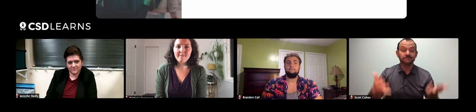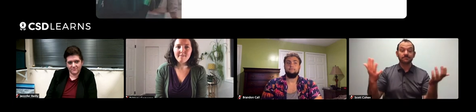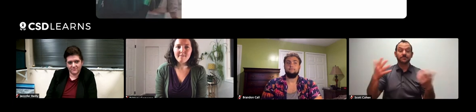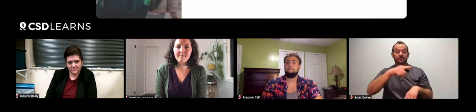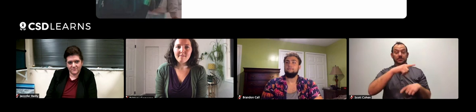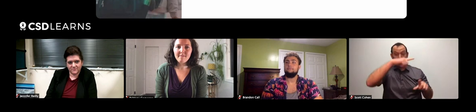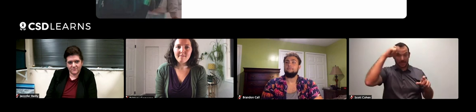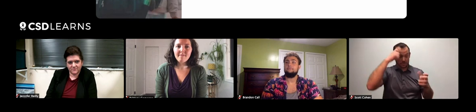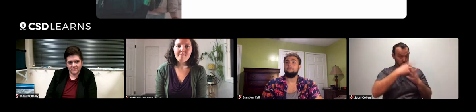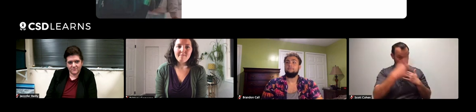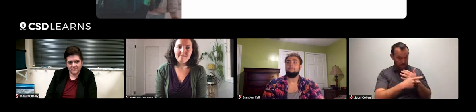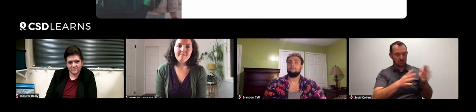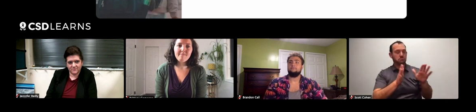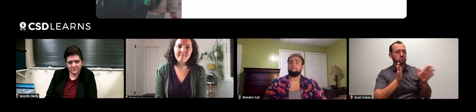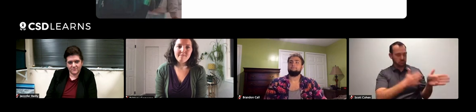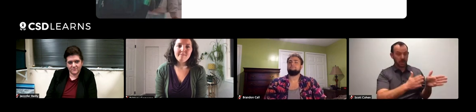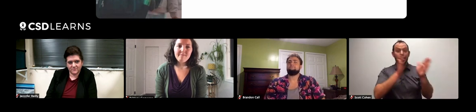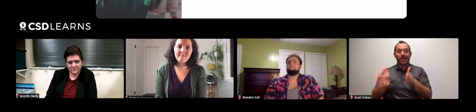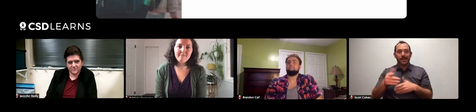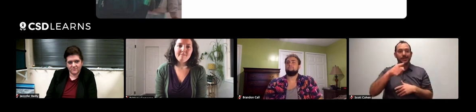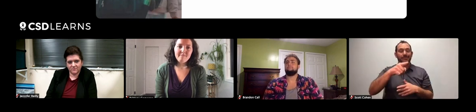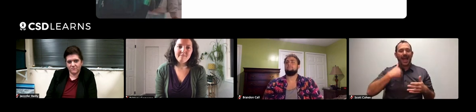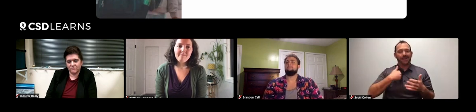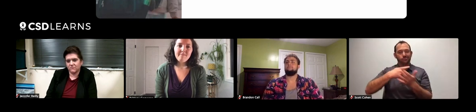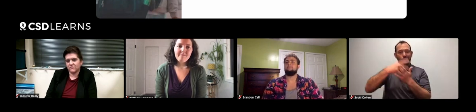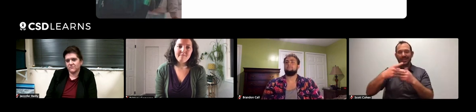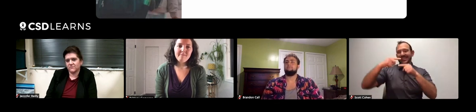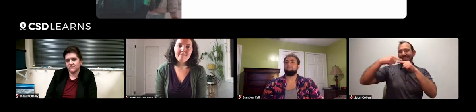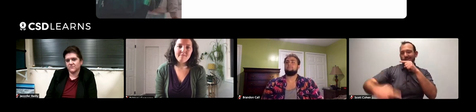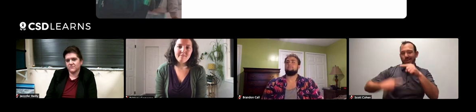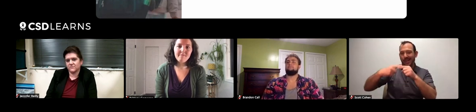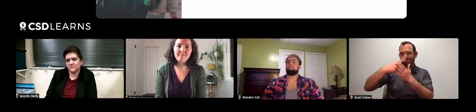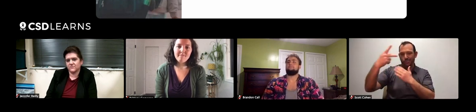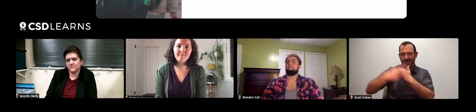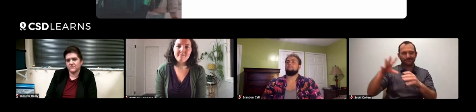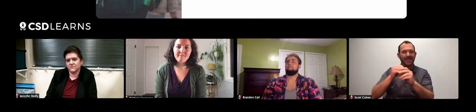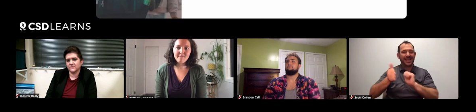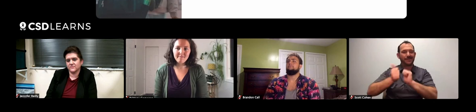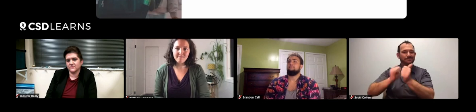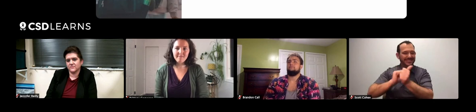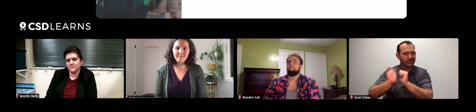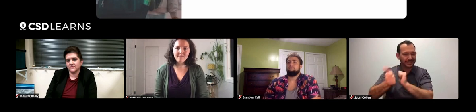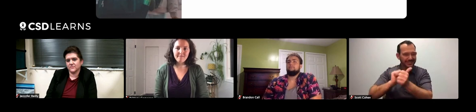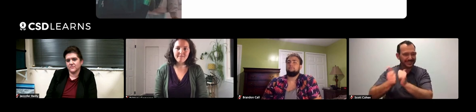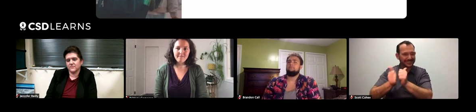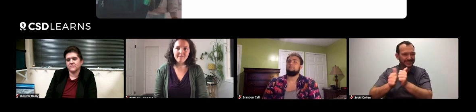Summer programs set aside, there are also year-round programs that also involve competitions.